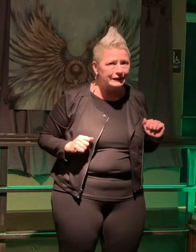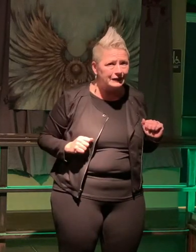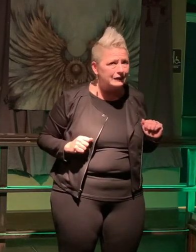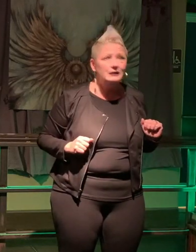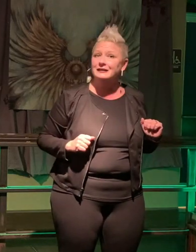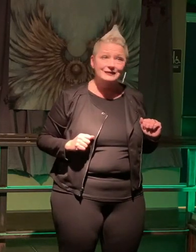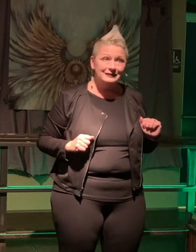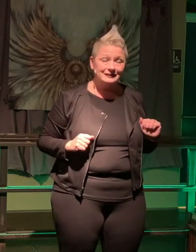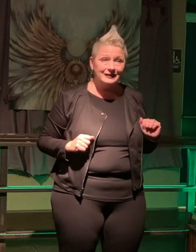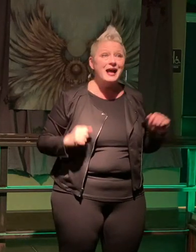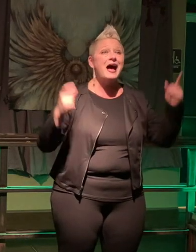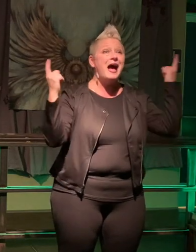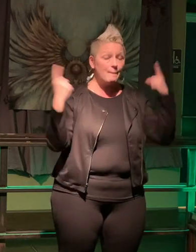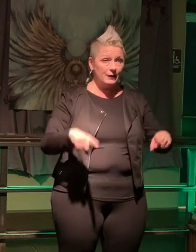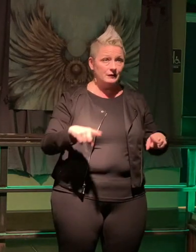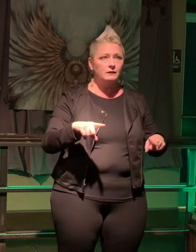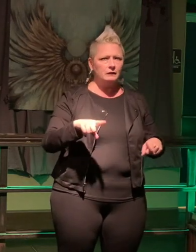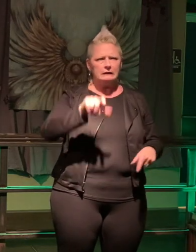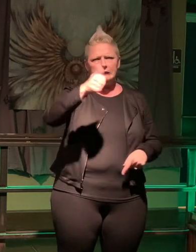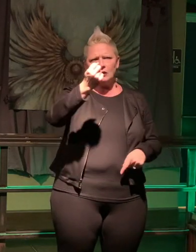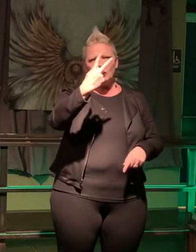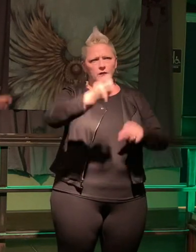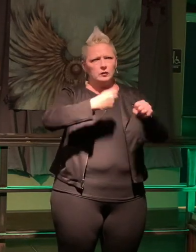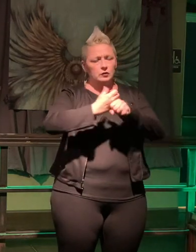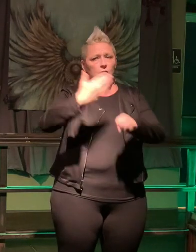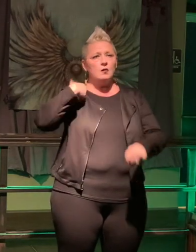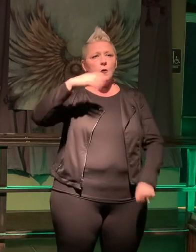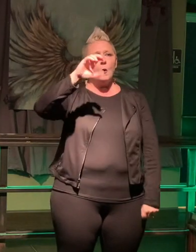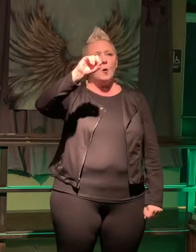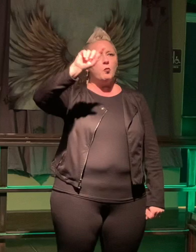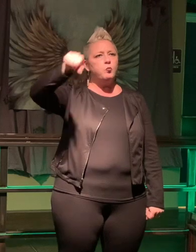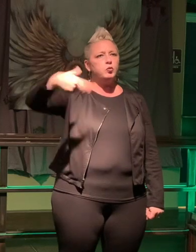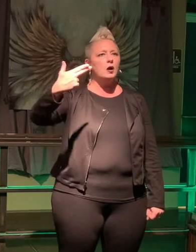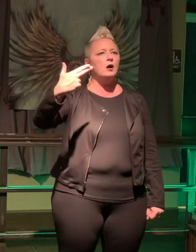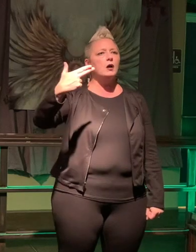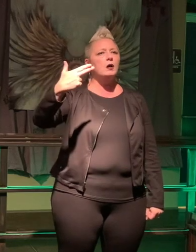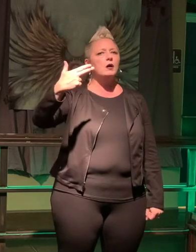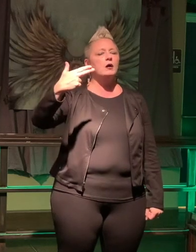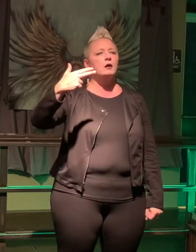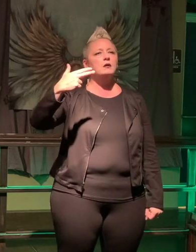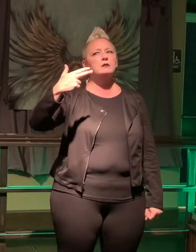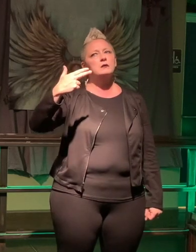Oprah at one point and this is 10 12 years ago was scanning for the top it was either one or two